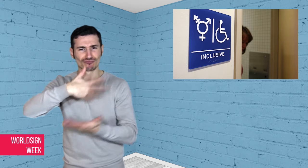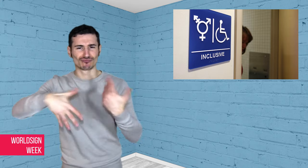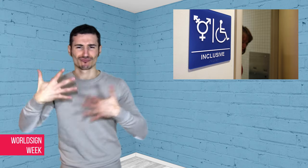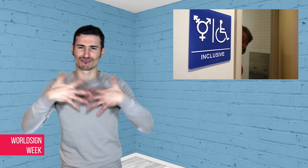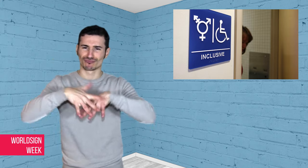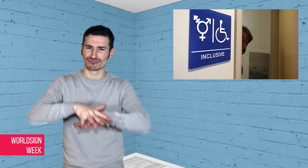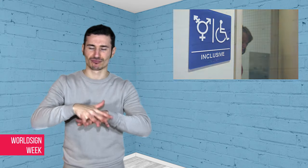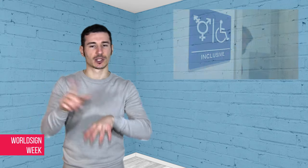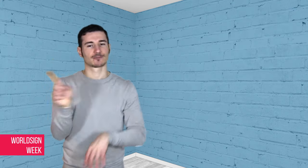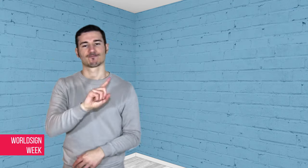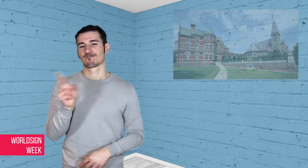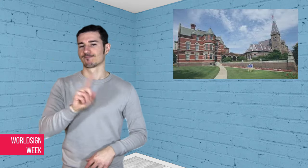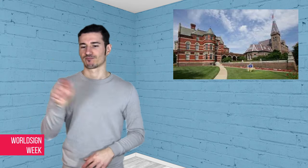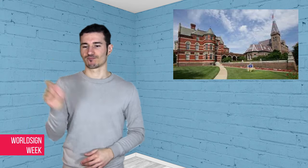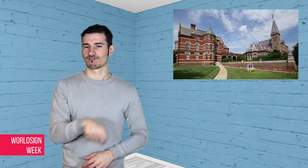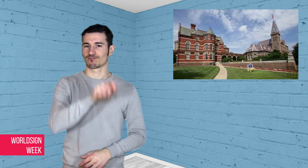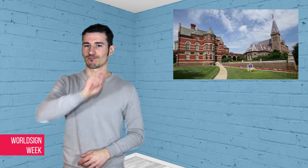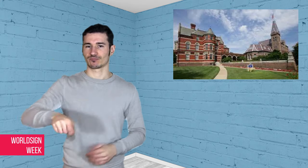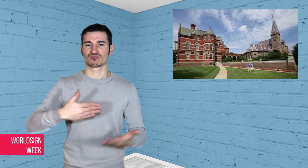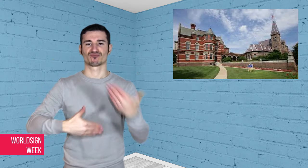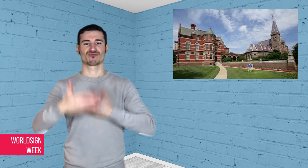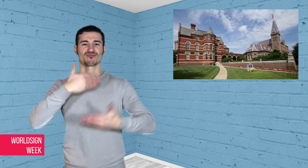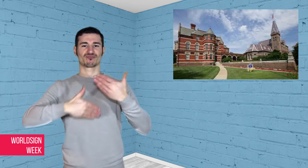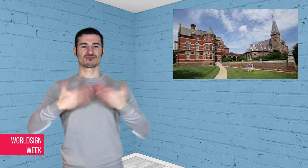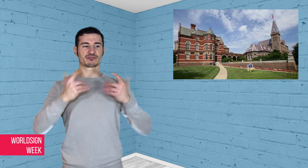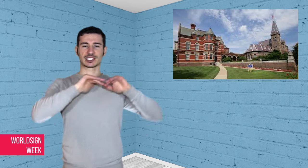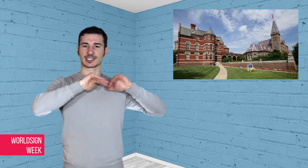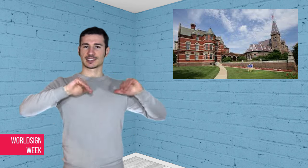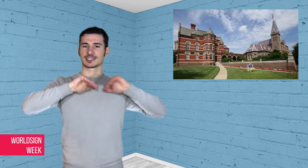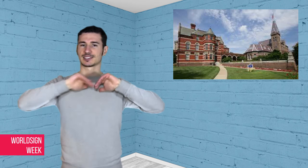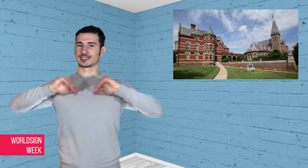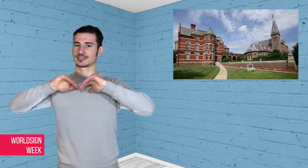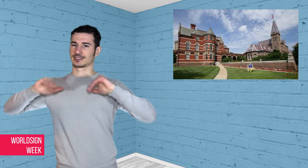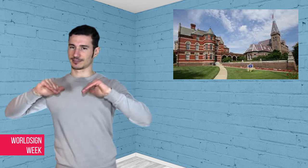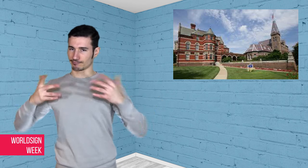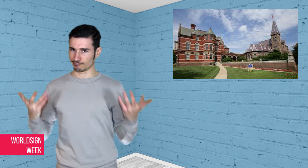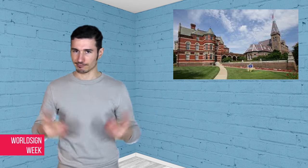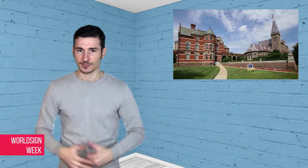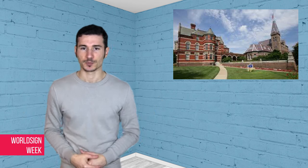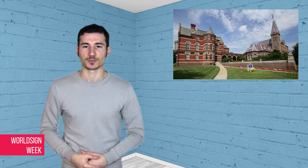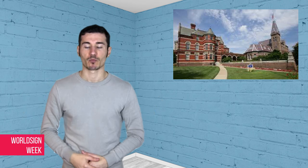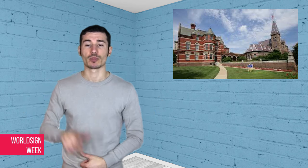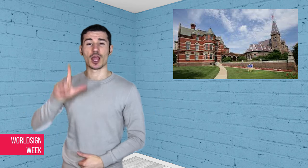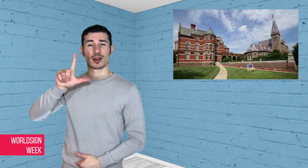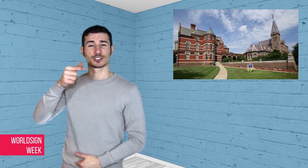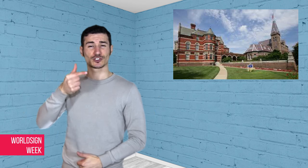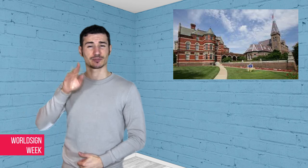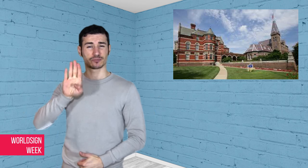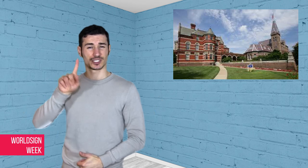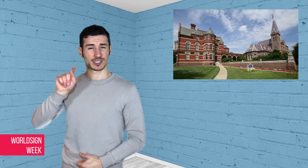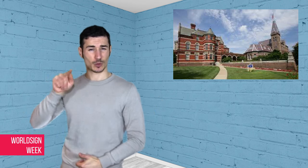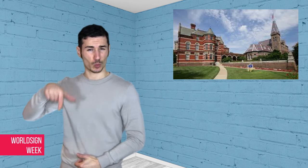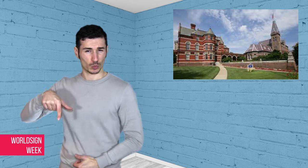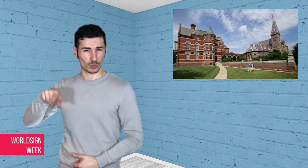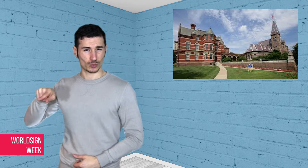for trans students. The LGBTQ Resource Centre at Gallaudet University sent a